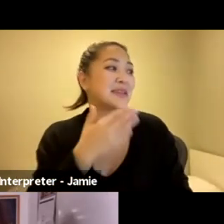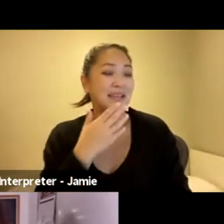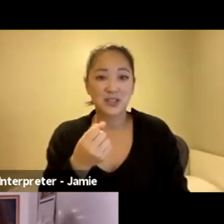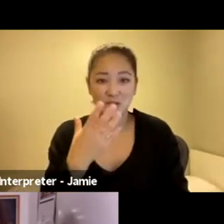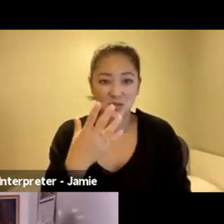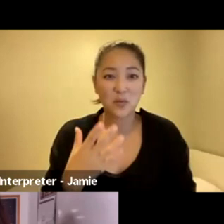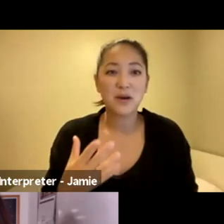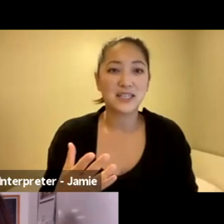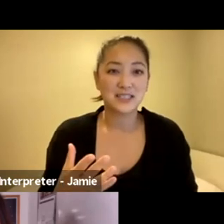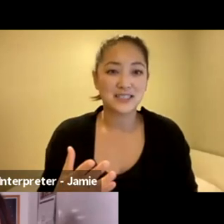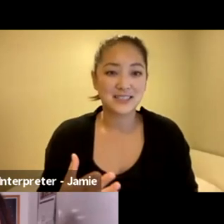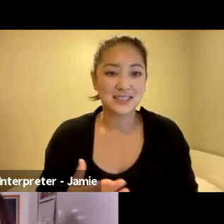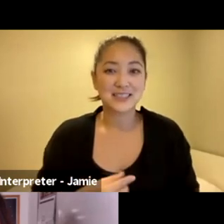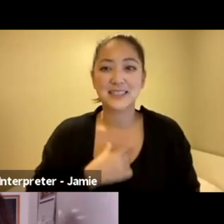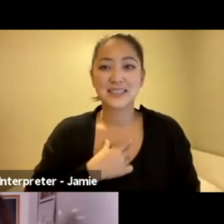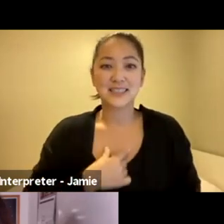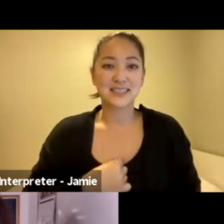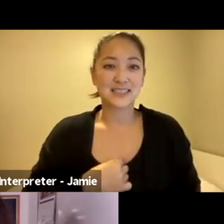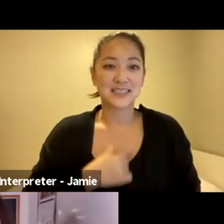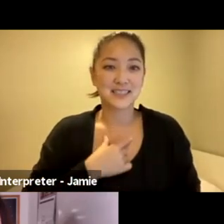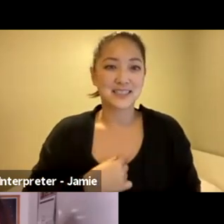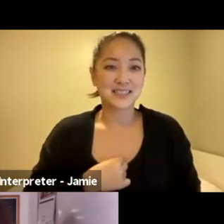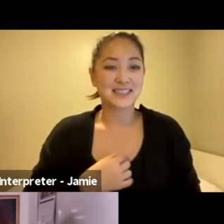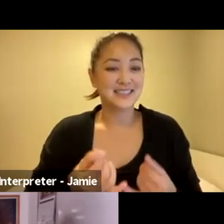We're rocking our glow. It's the last night of the Festival.